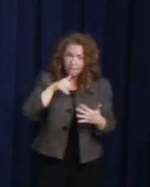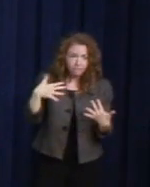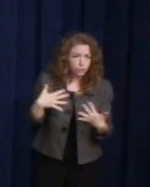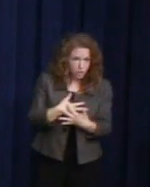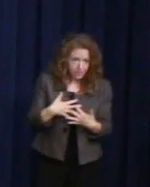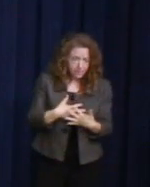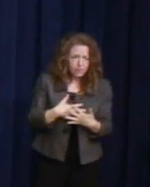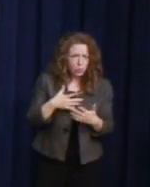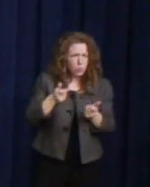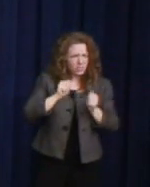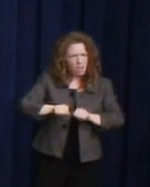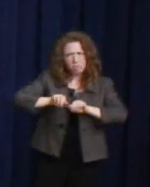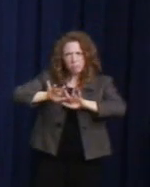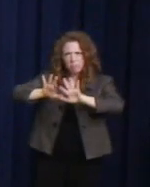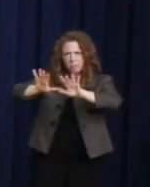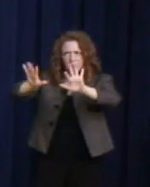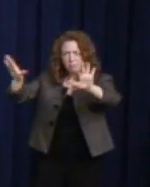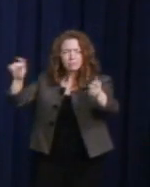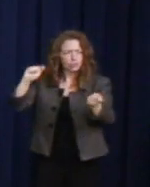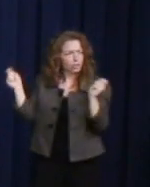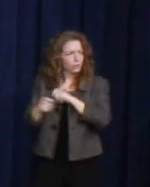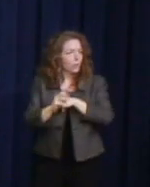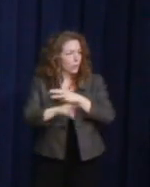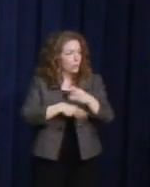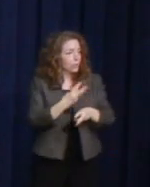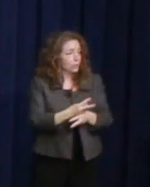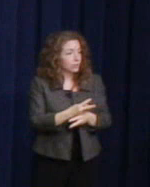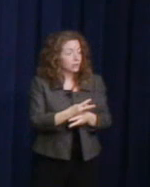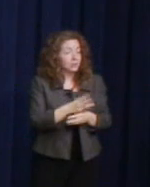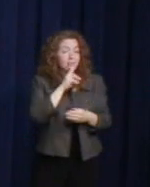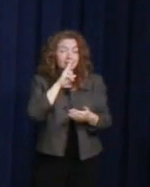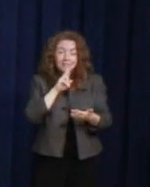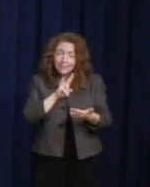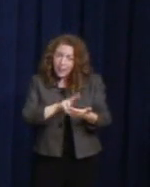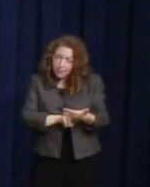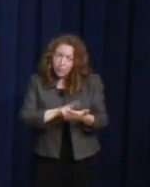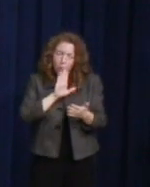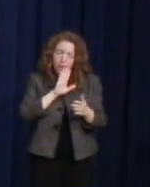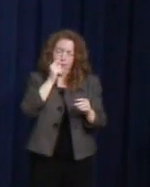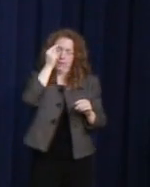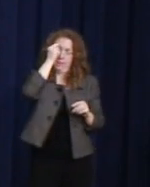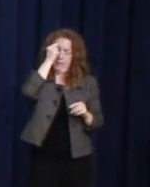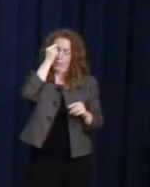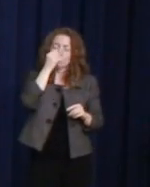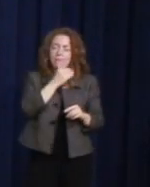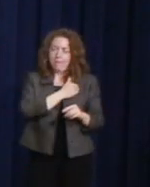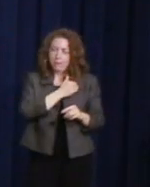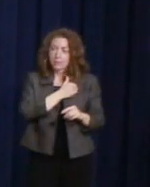Let this stamp also remind us of the fundamental truth behind Mr. Milk's message, that we all